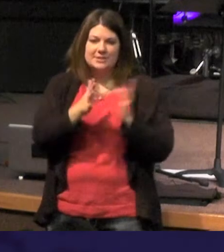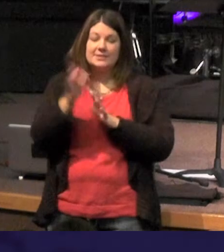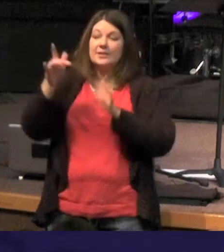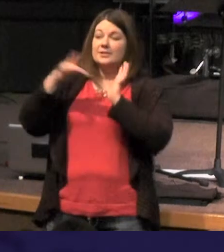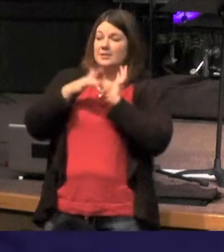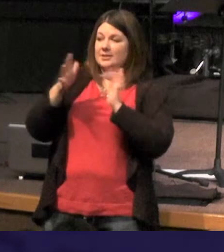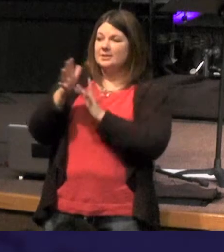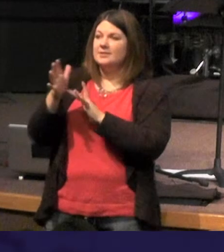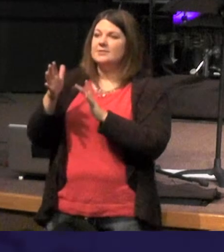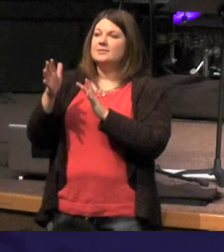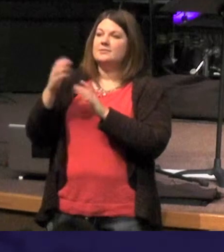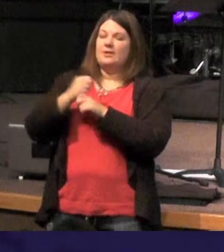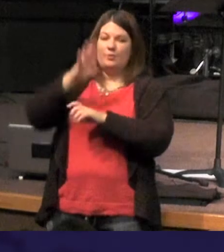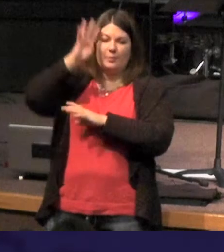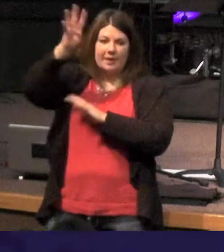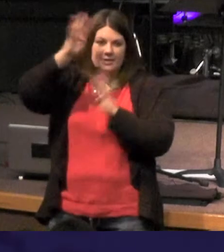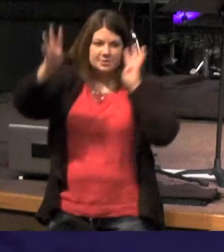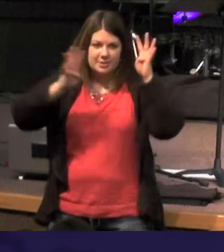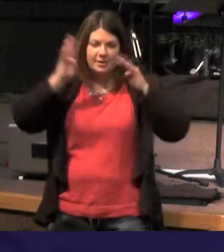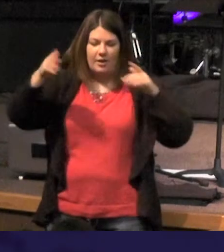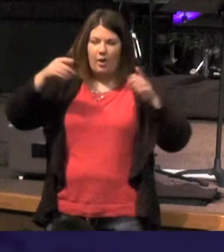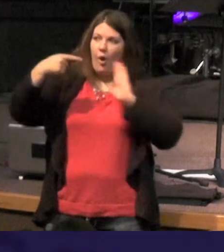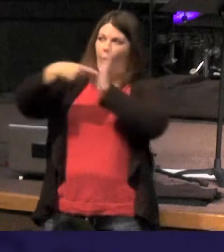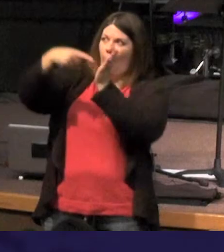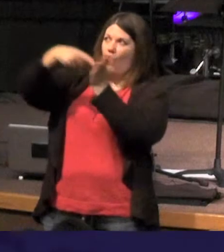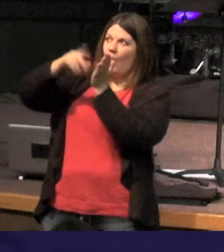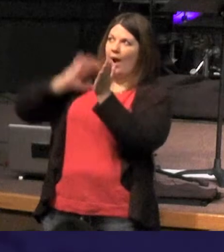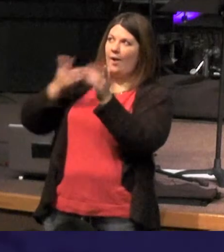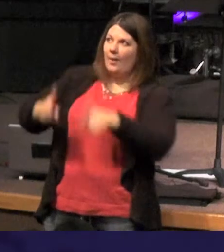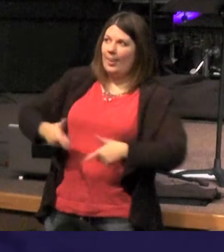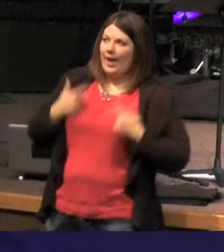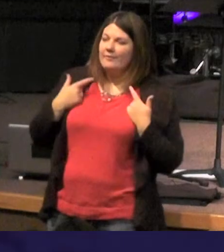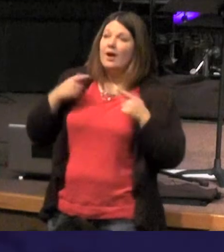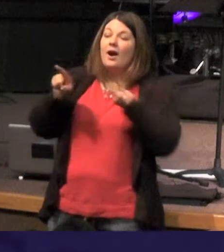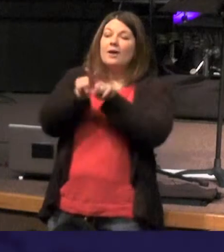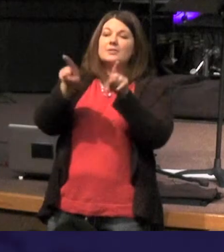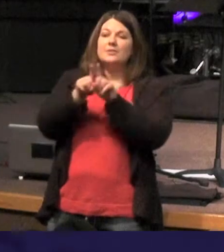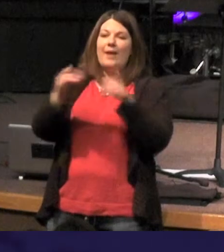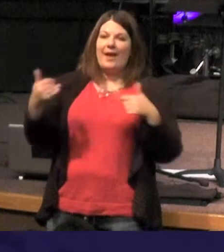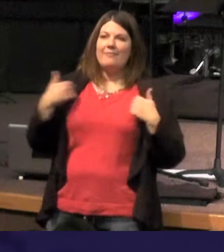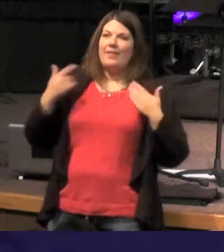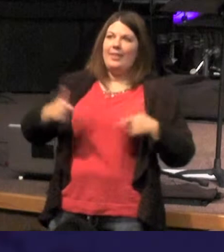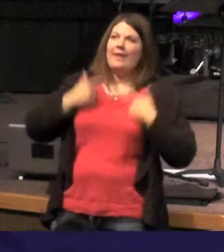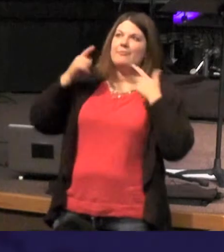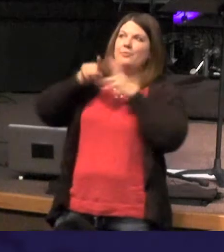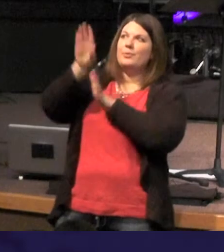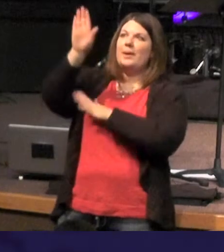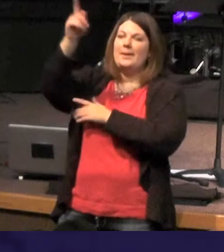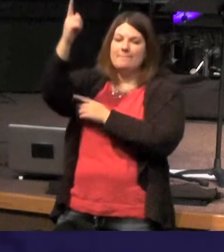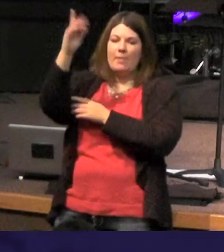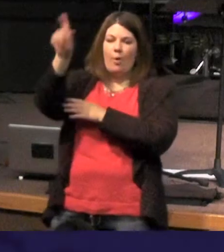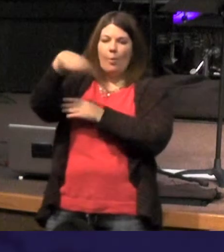creation is not only one that we owe our physical life too but there's life in no one else we can read